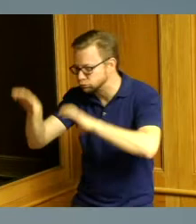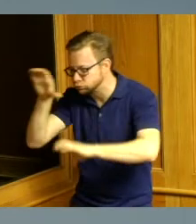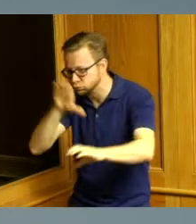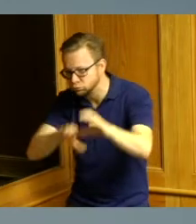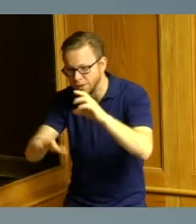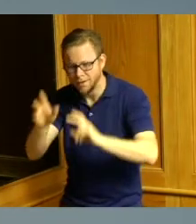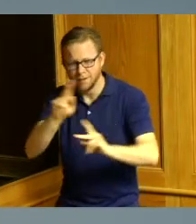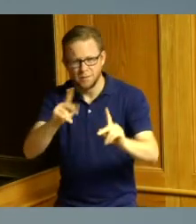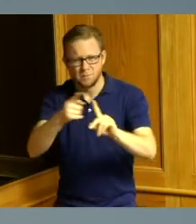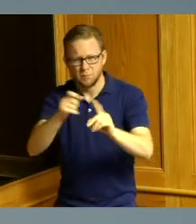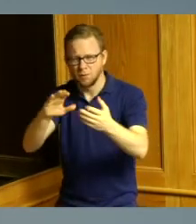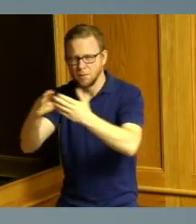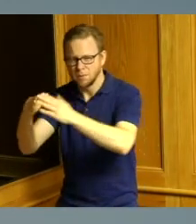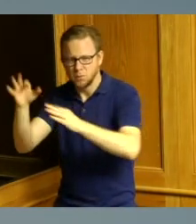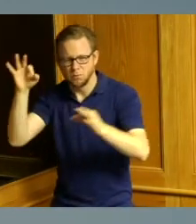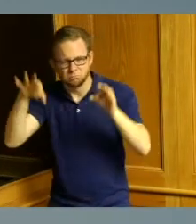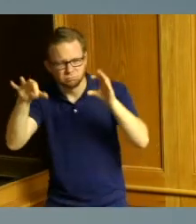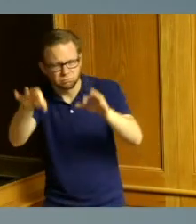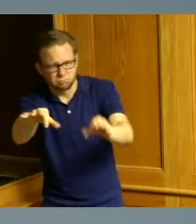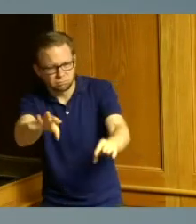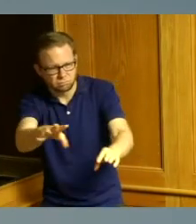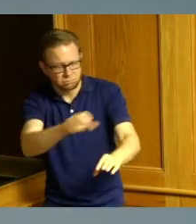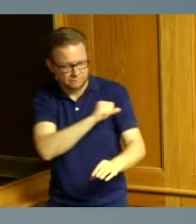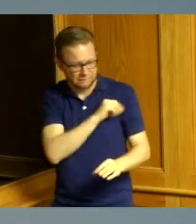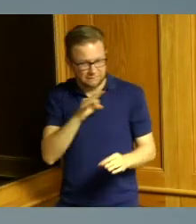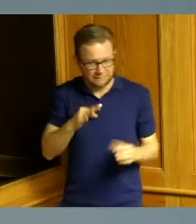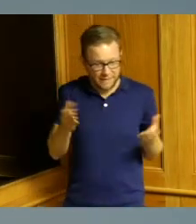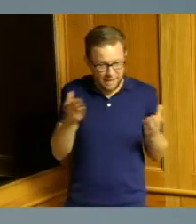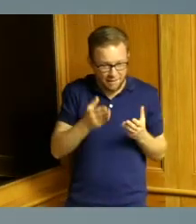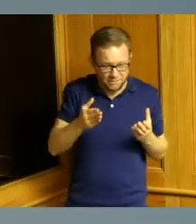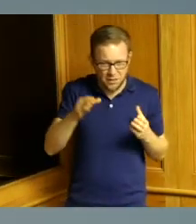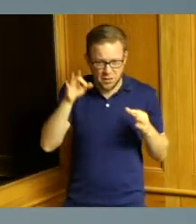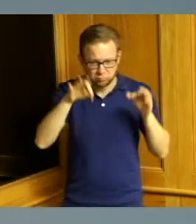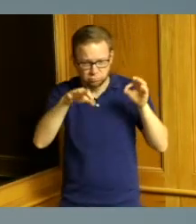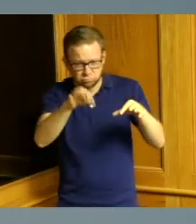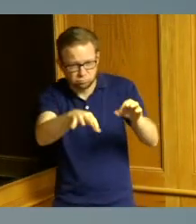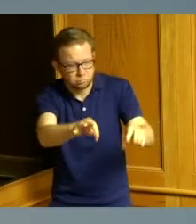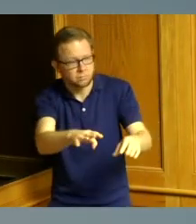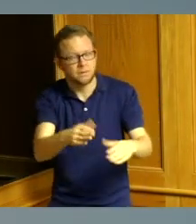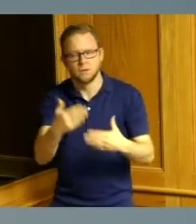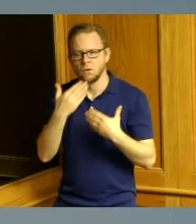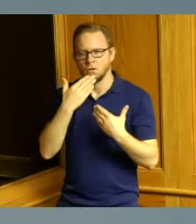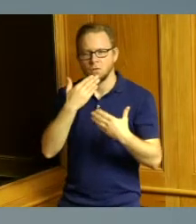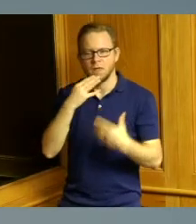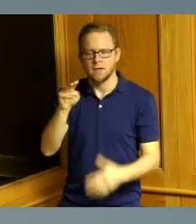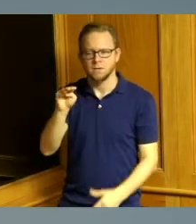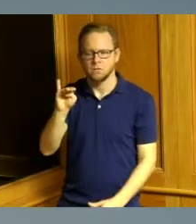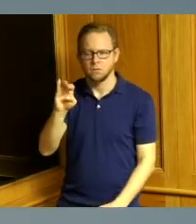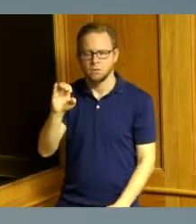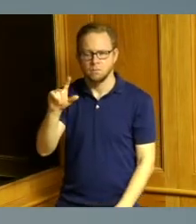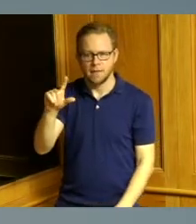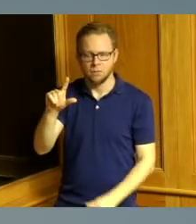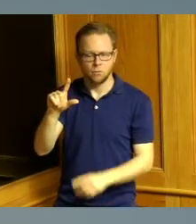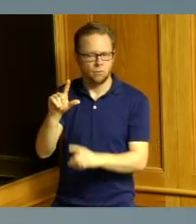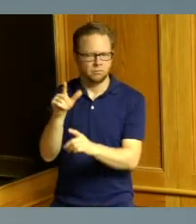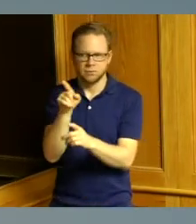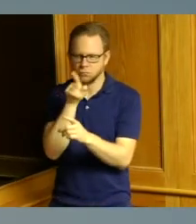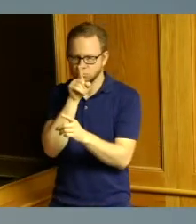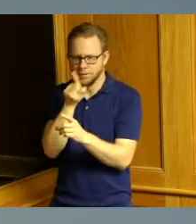internal staff internal employee groups and I want to thank Michael for his passion his energy